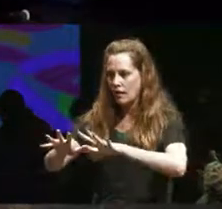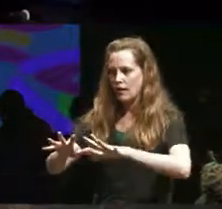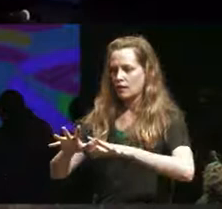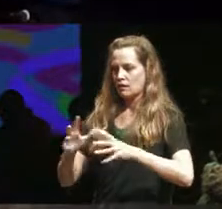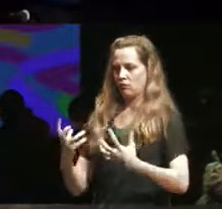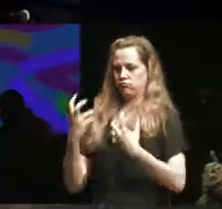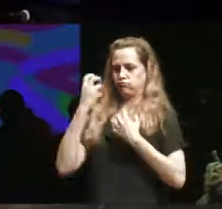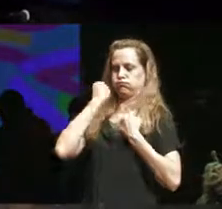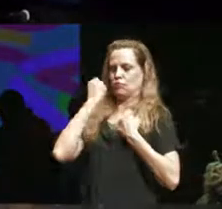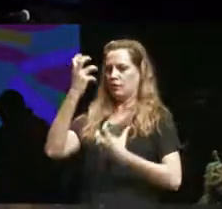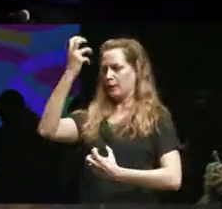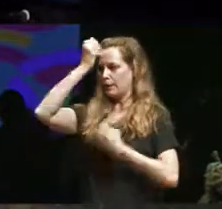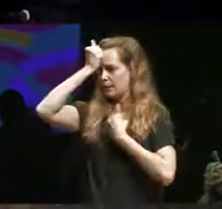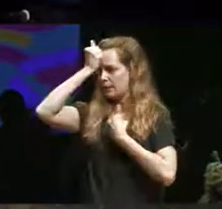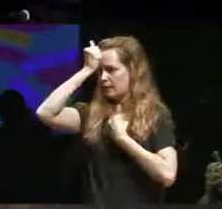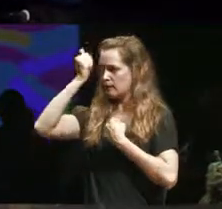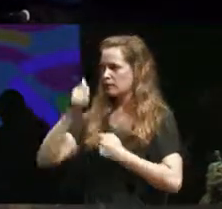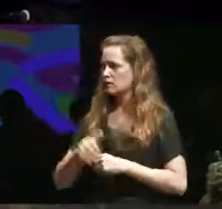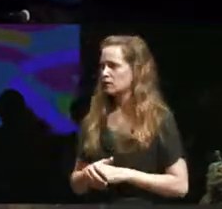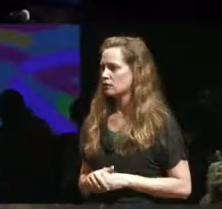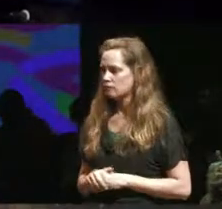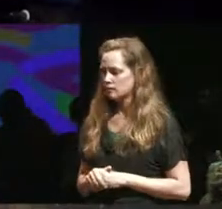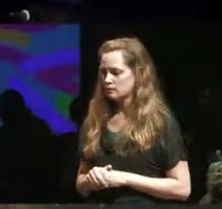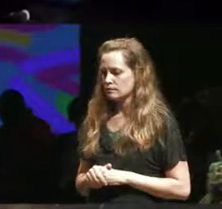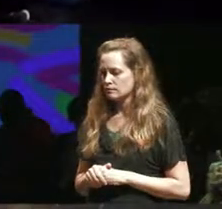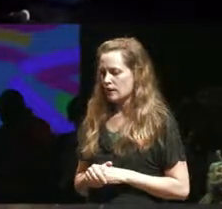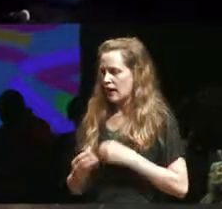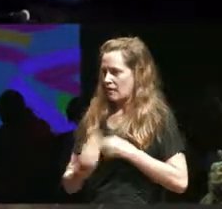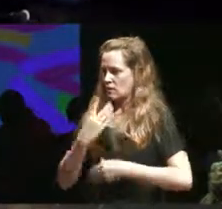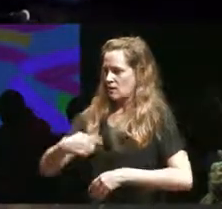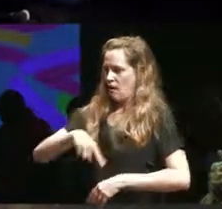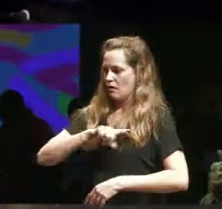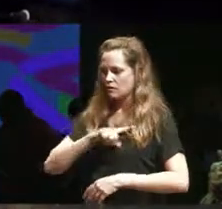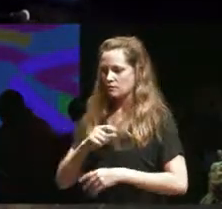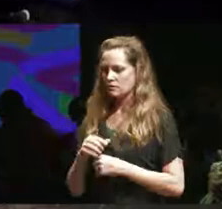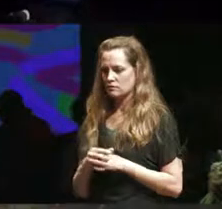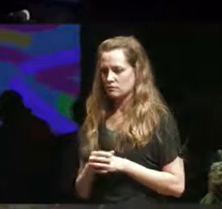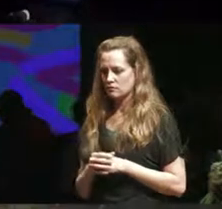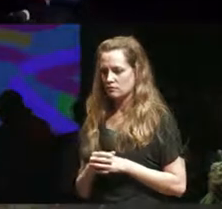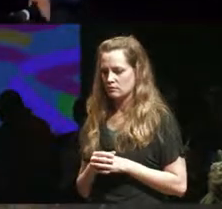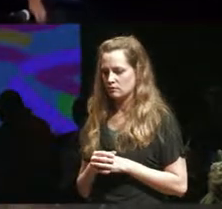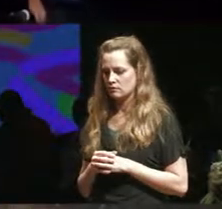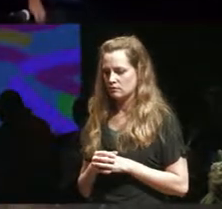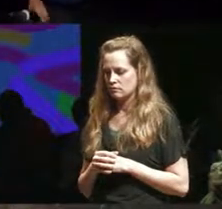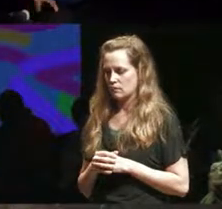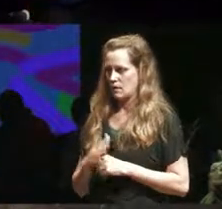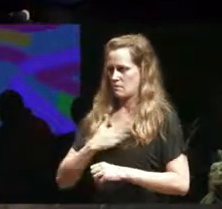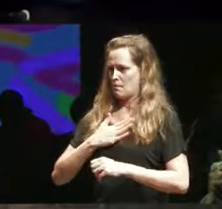and so we discussions about think you know so my my identity then becomes more